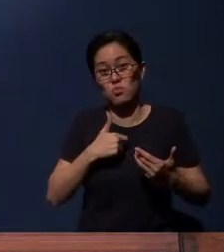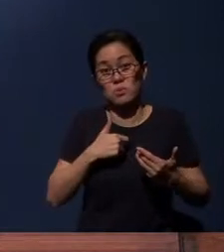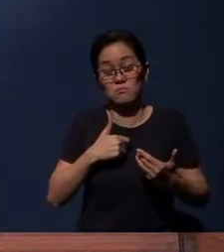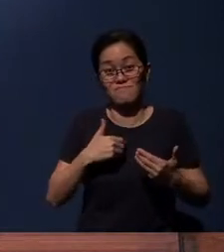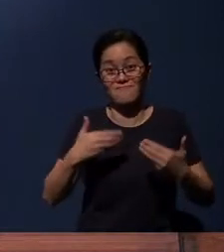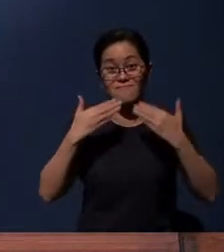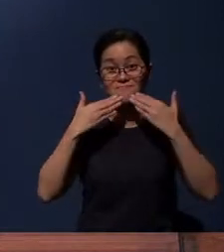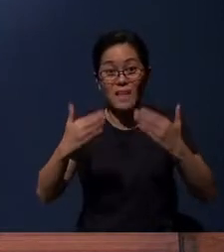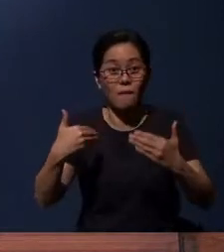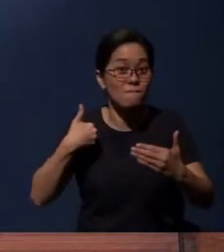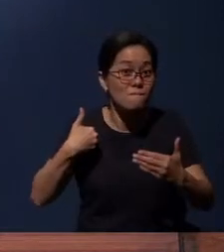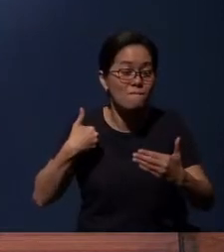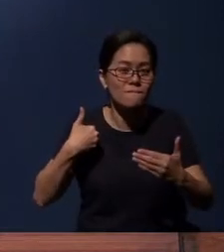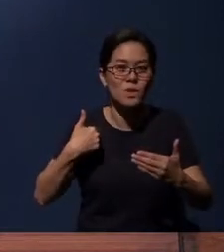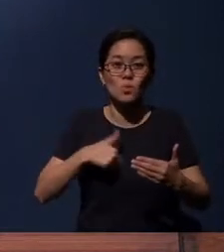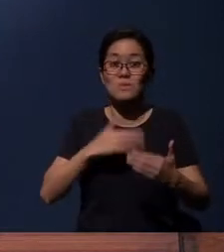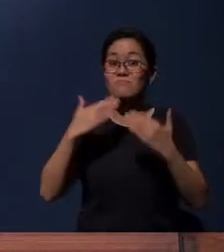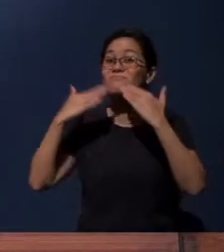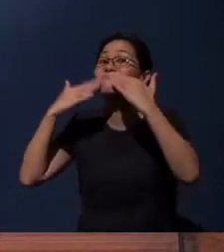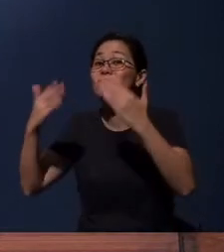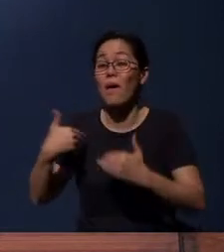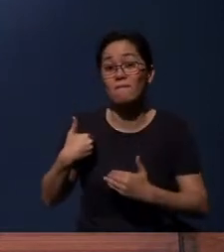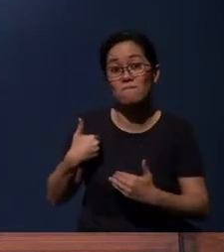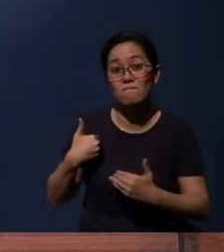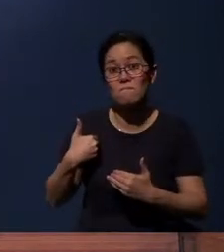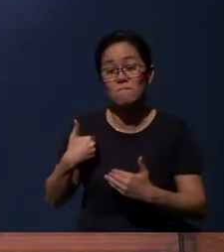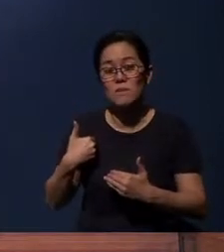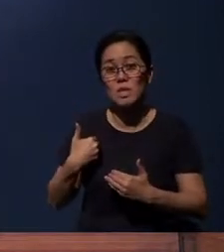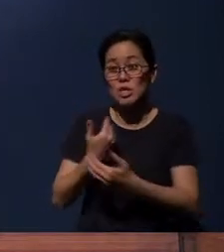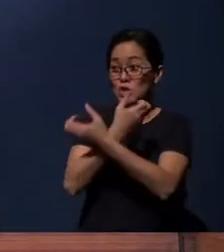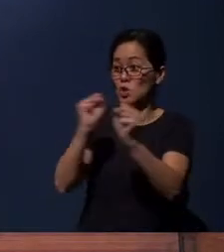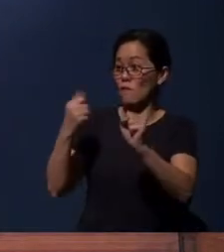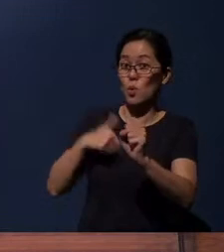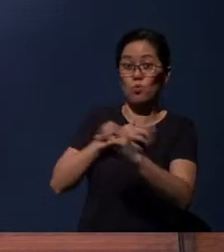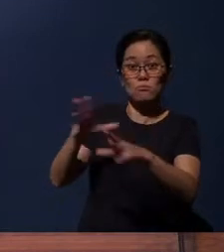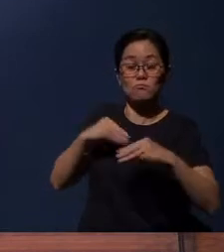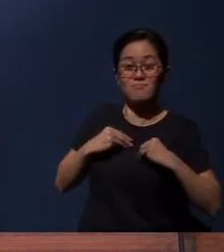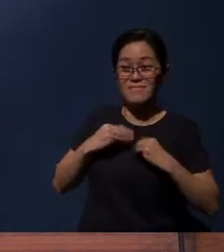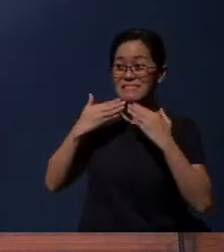Have we been grateful for the salvation that we received?